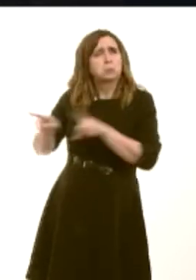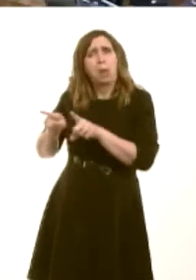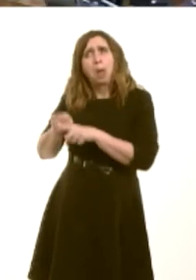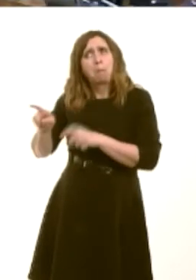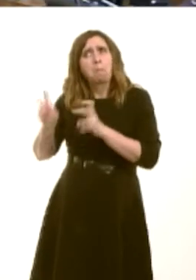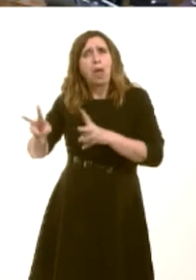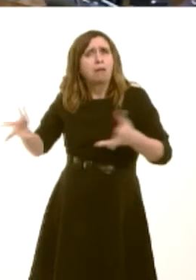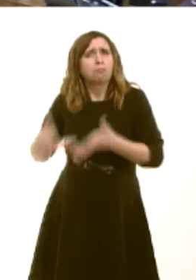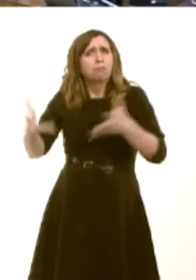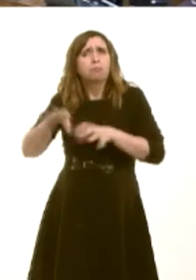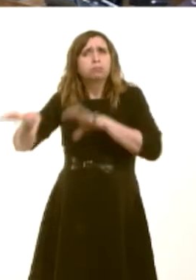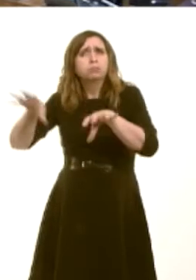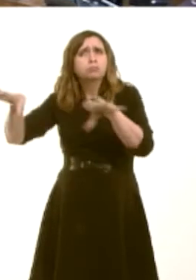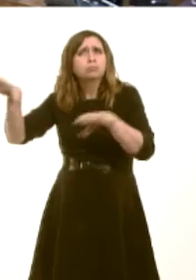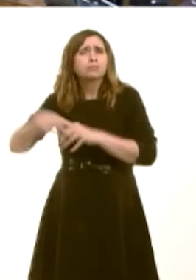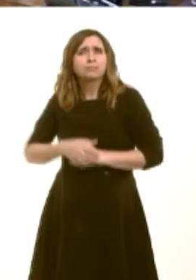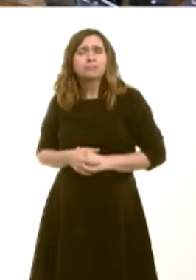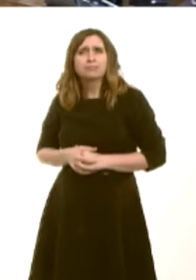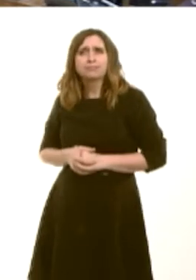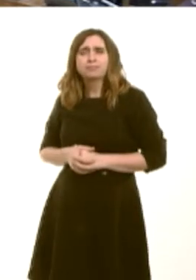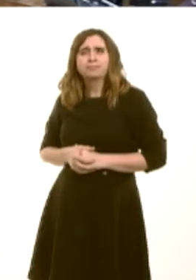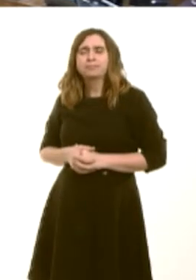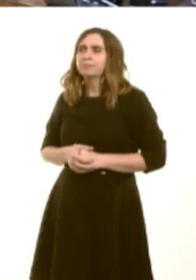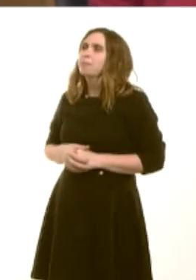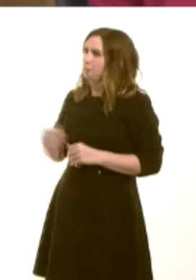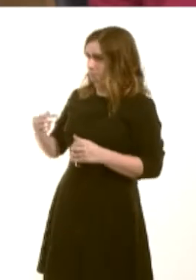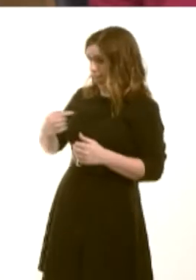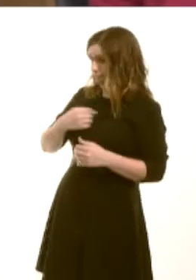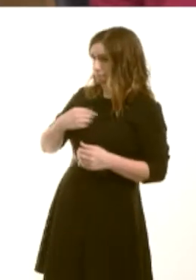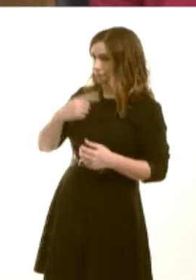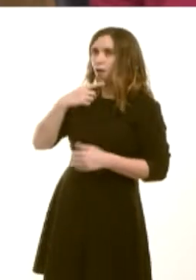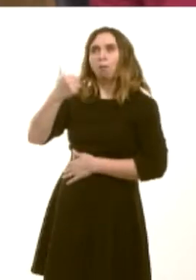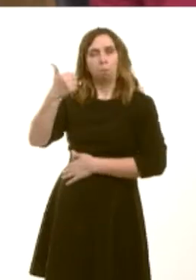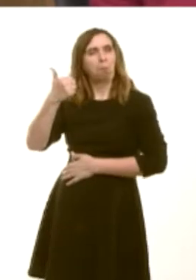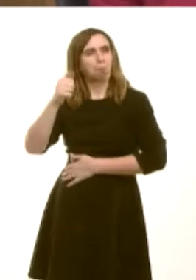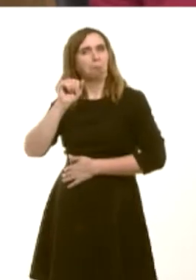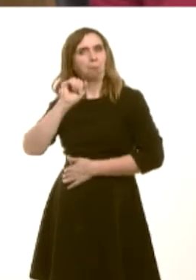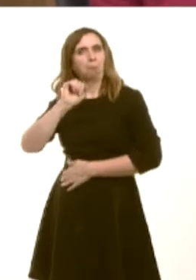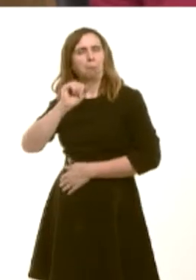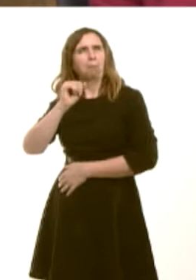Carwyn Jones: I join the Member, of course, in welcoming the proposals. He tests my memory